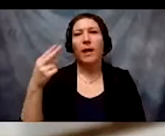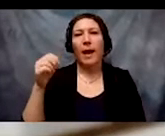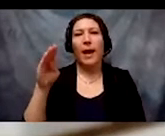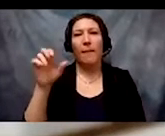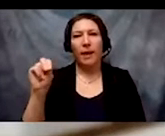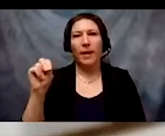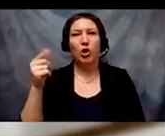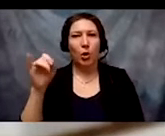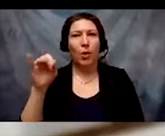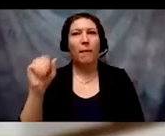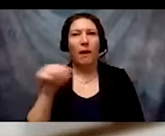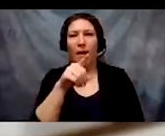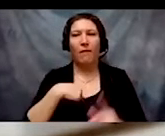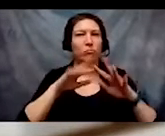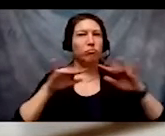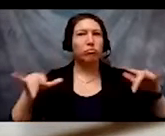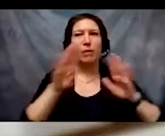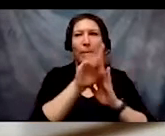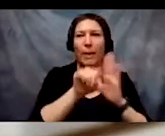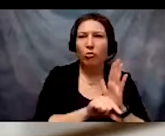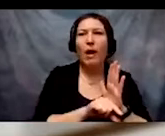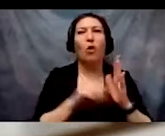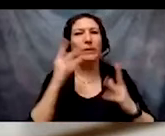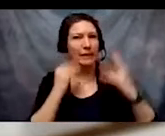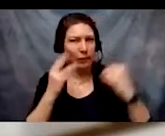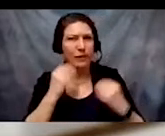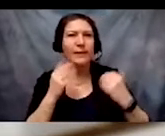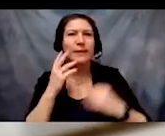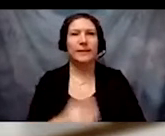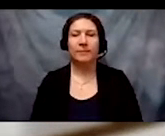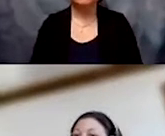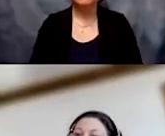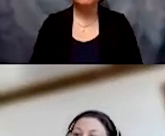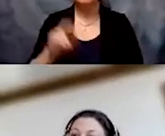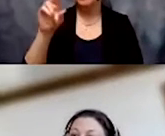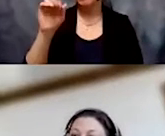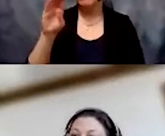cover the next slide? Of course. Patty Berne and